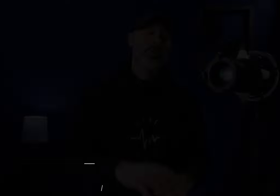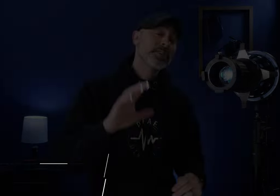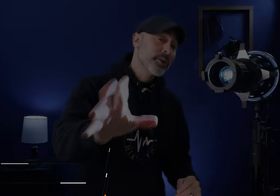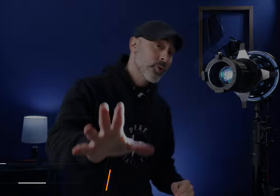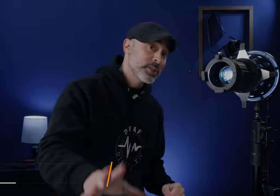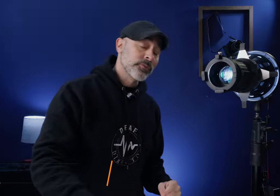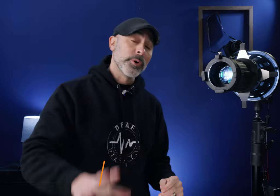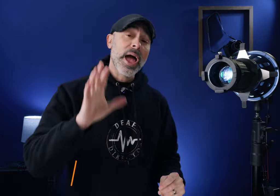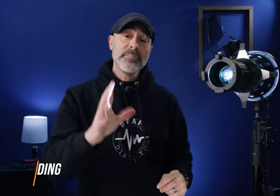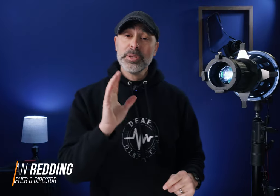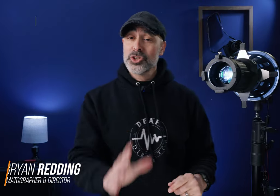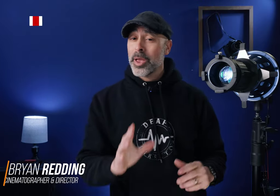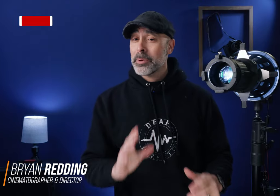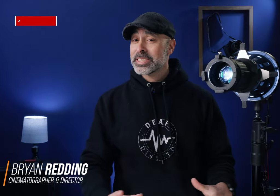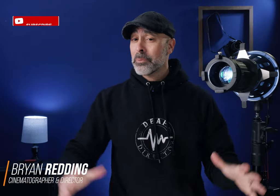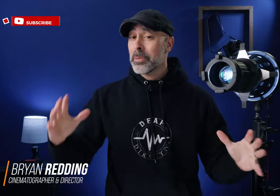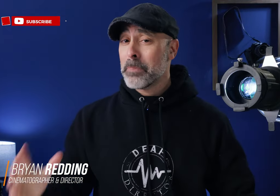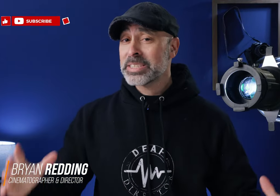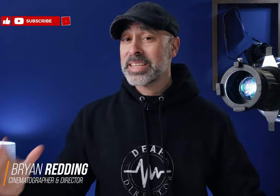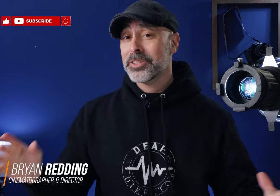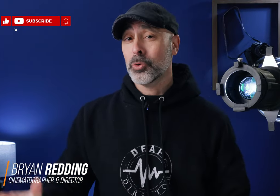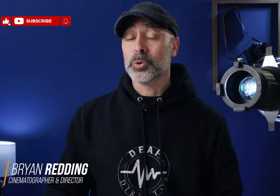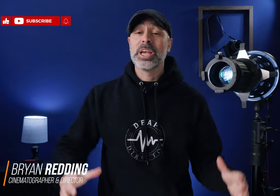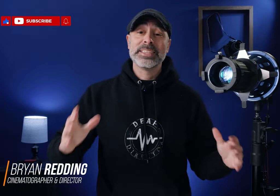Okay, so here's a question for you. Have you been showing up on set with the best set of tools to